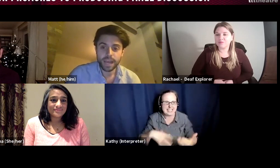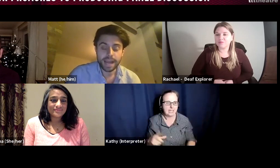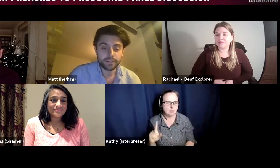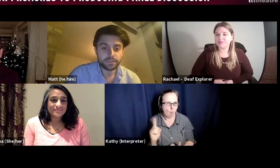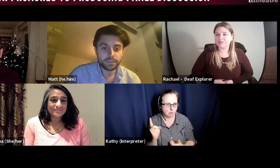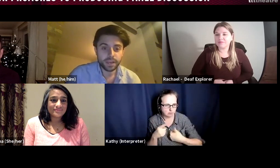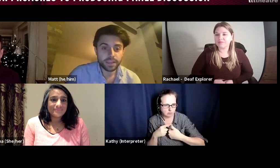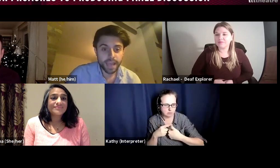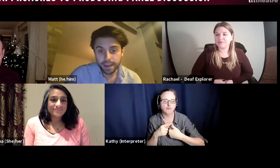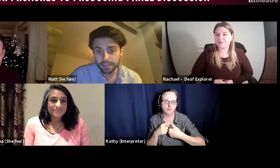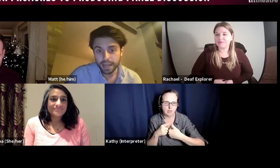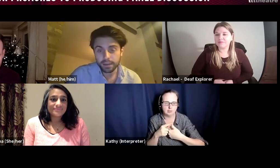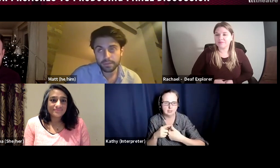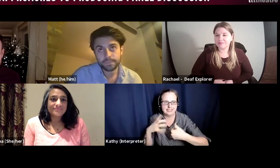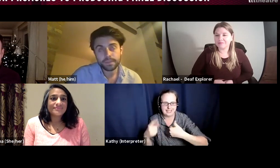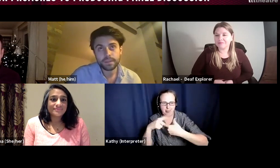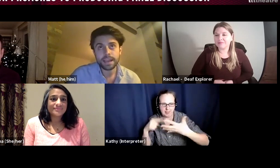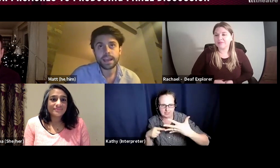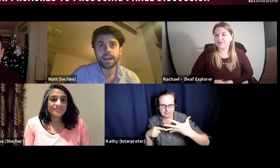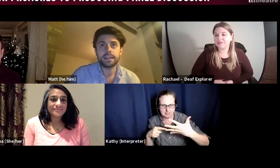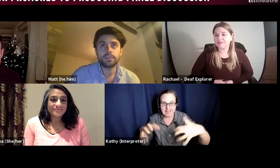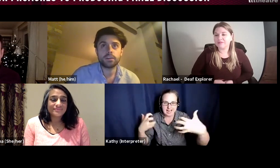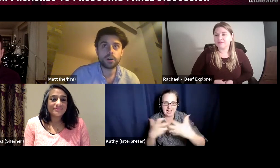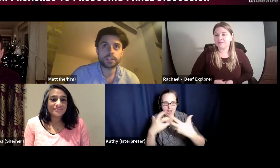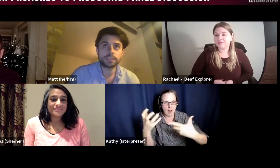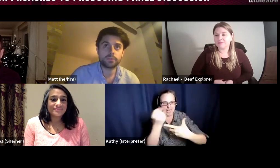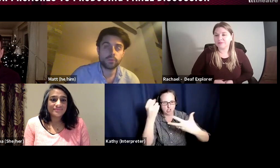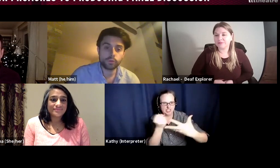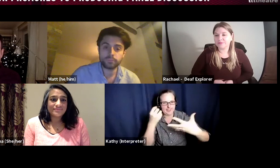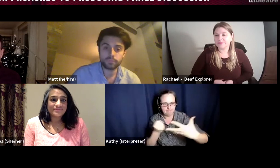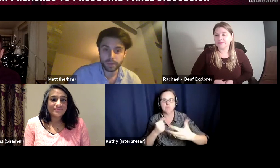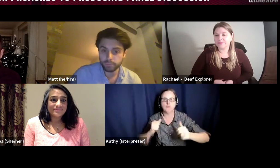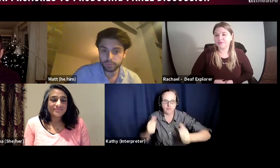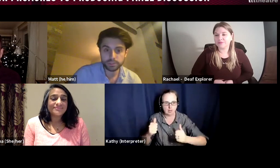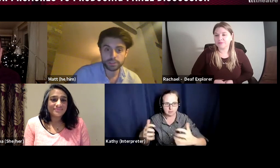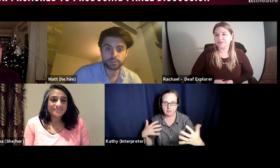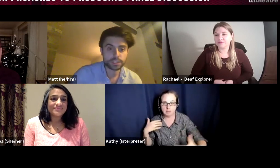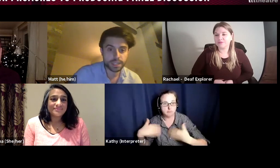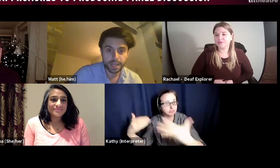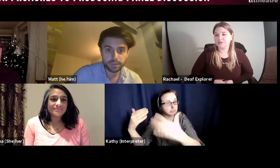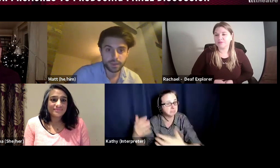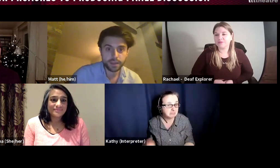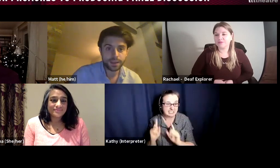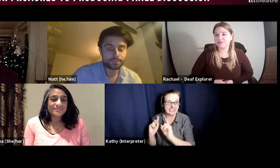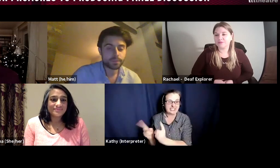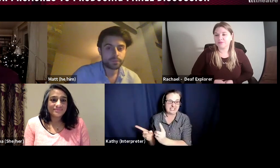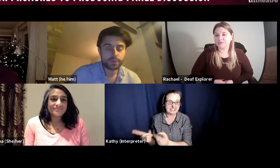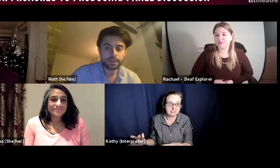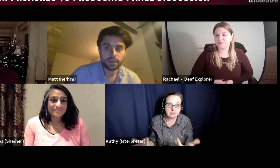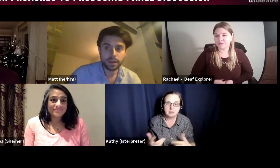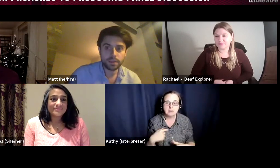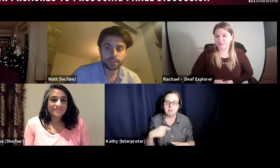And again, that can in our minds before we've been producers or seen any of it feel like it is going